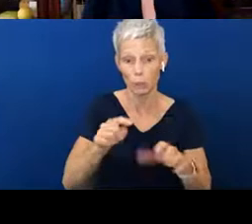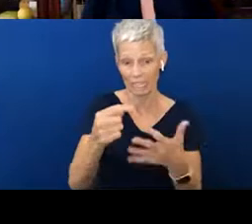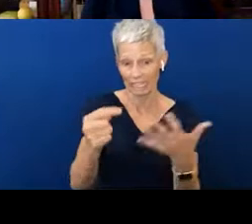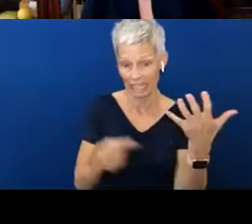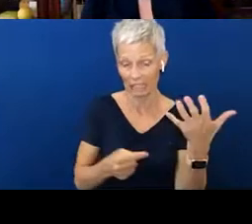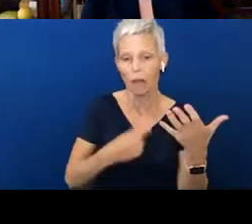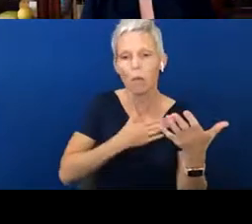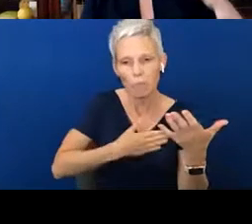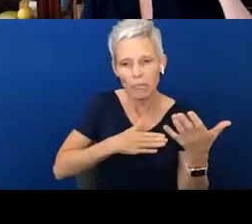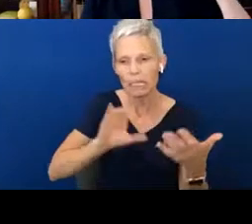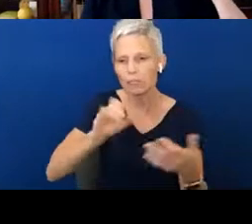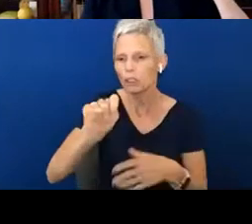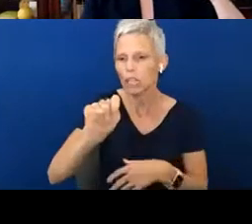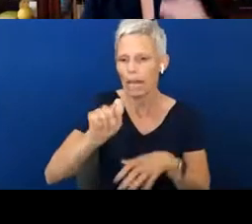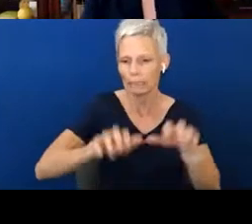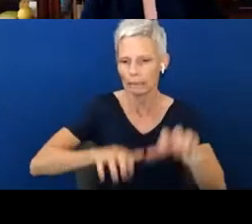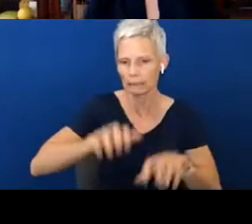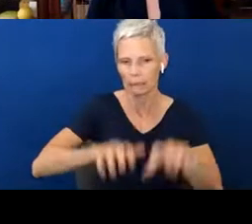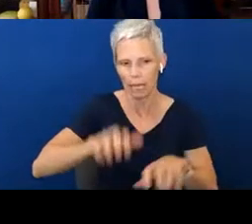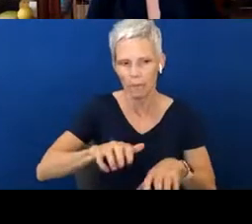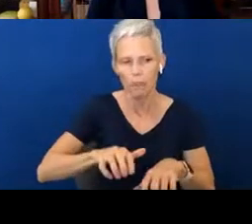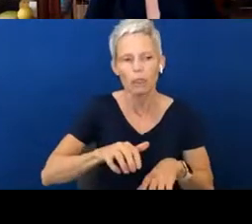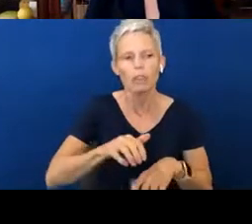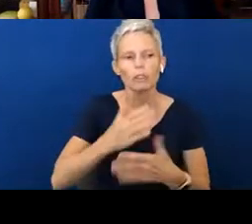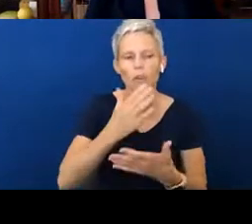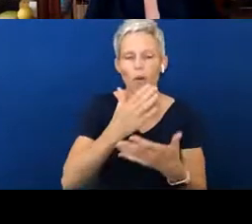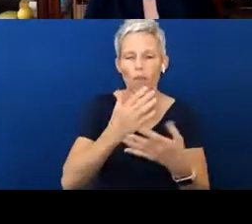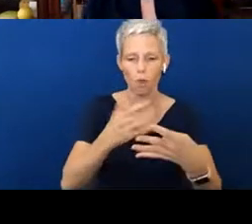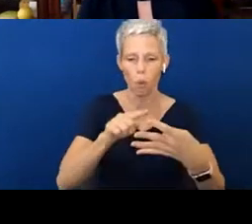I will stop after these, each of these four tip sheets and just spend some time and